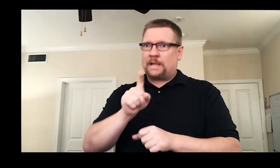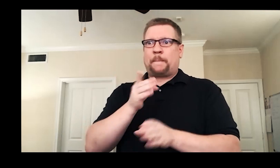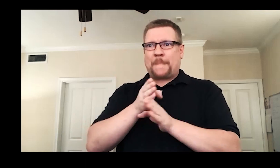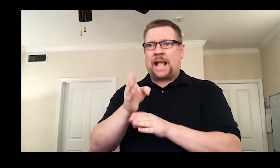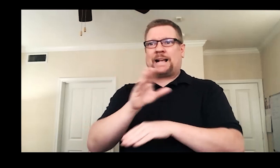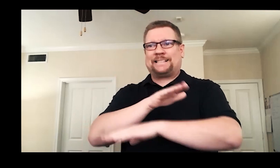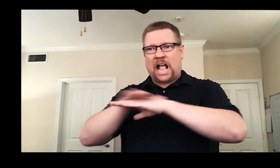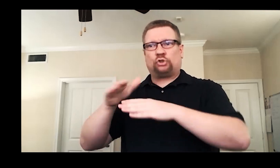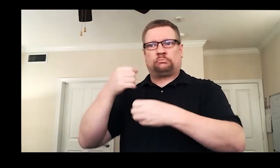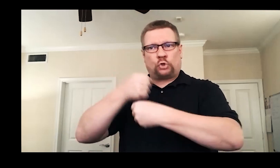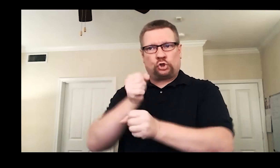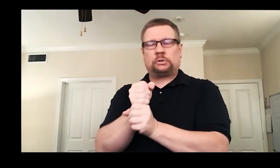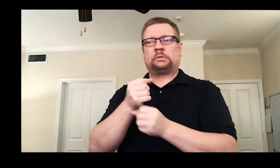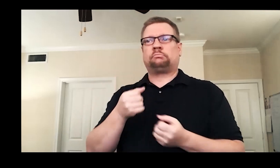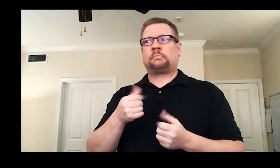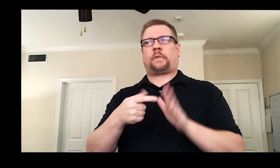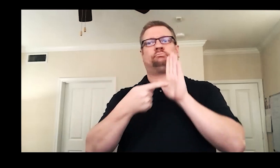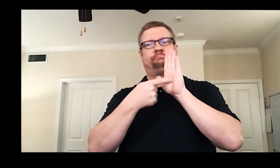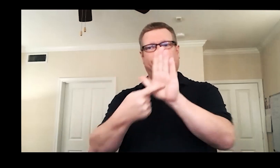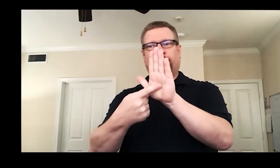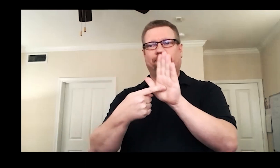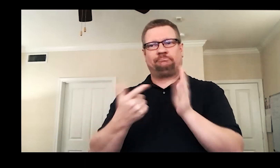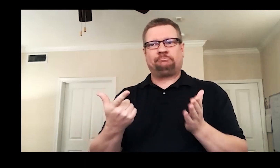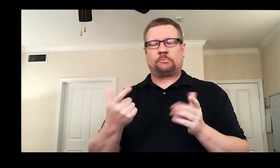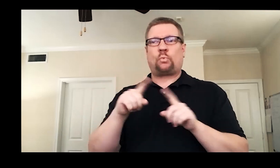put on a mainstage production with a bona fide audience.